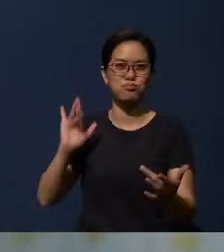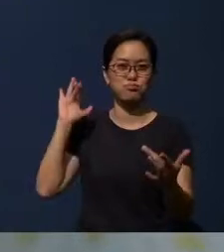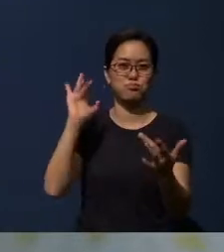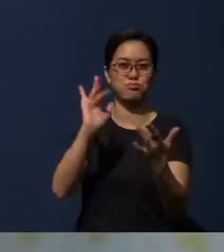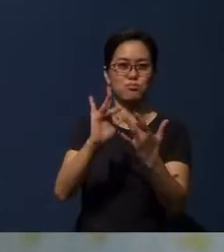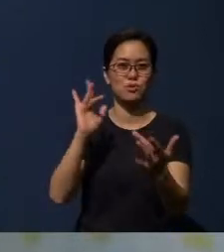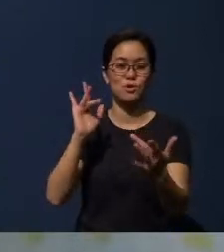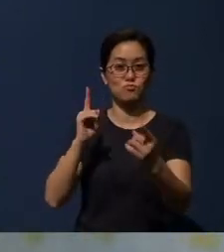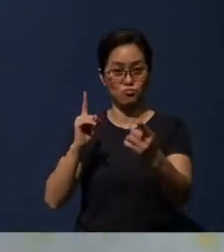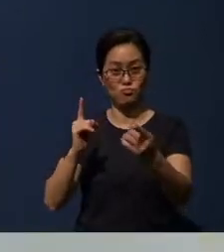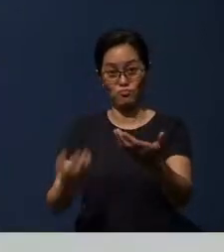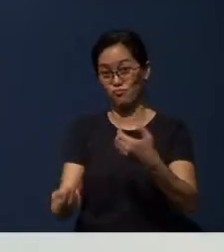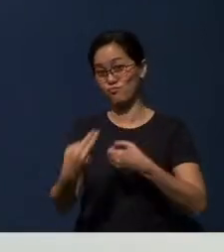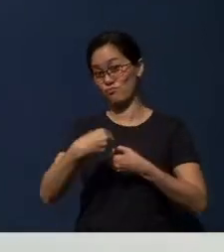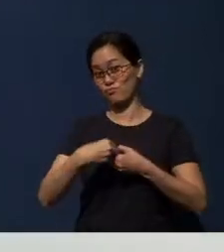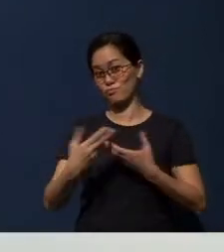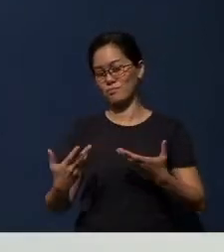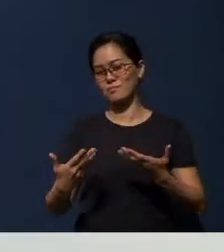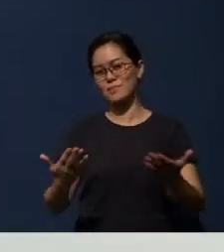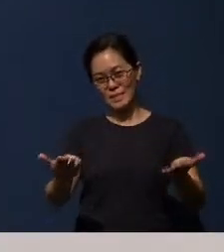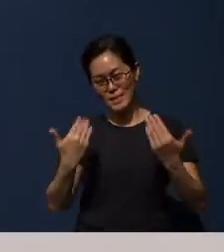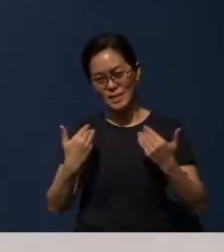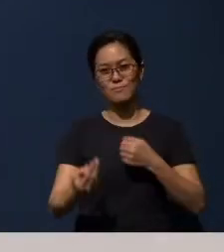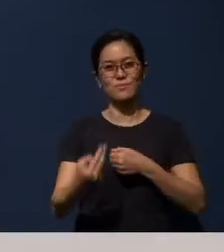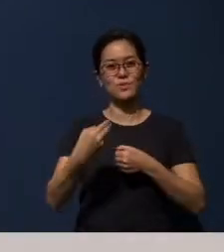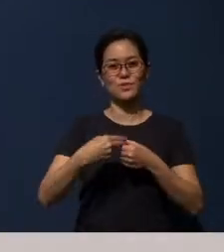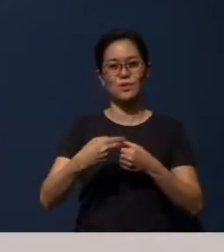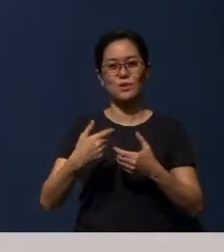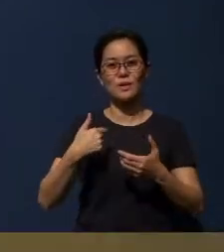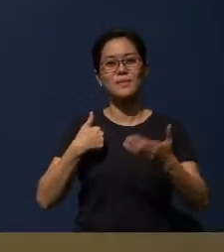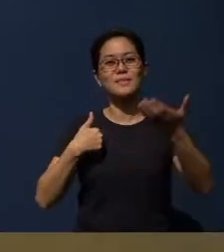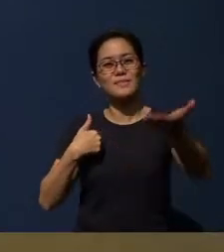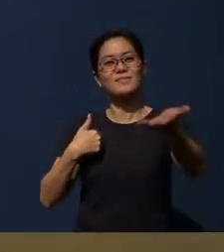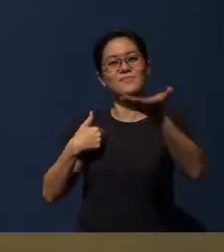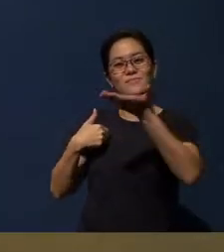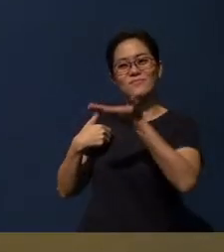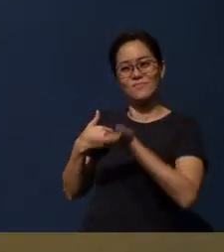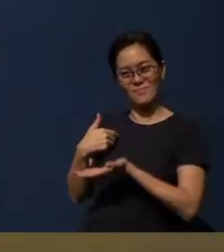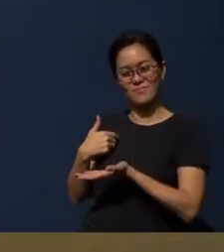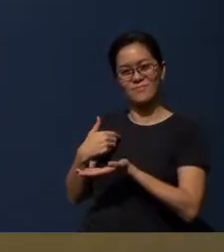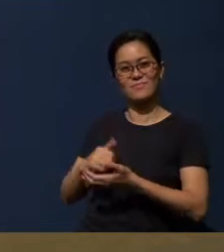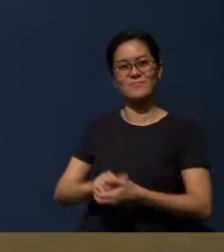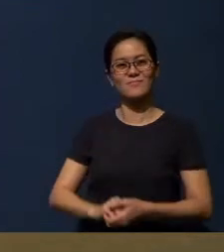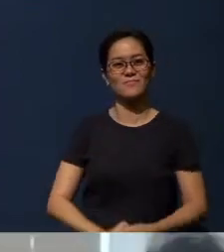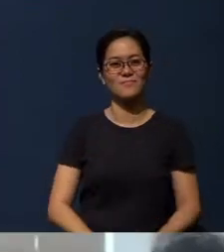Will you be a part of it? Come and join us. I invite you. [In Malay] Come and join us.